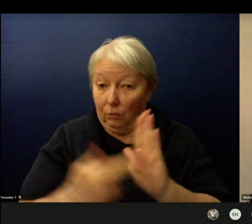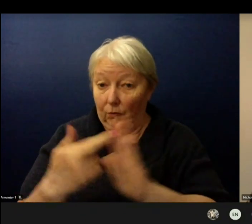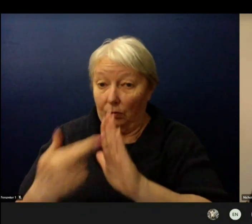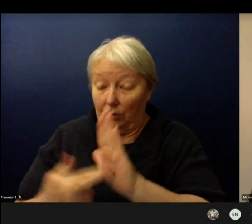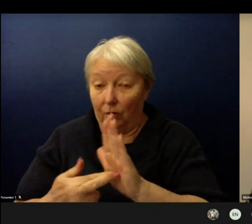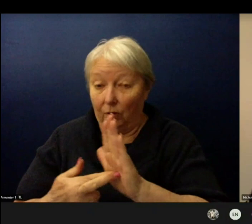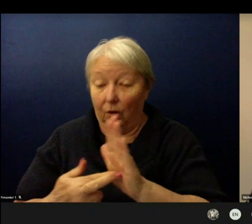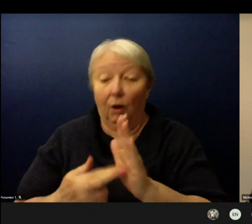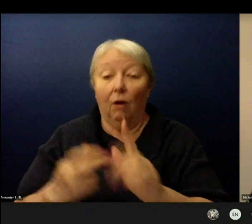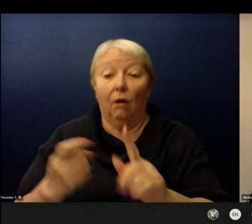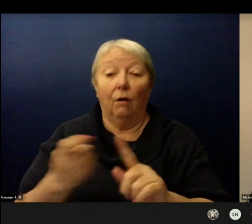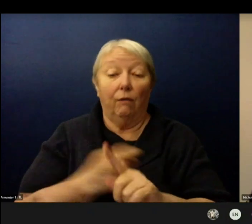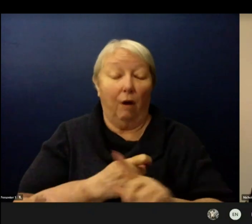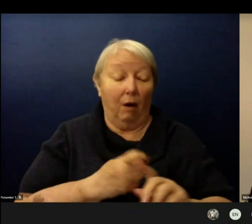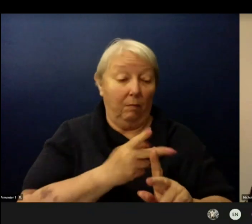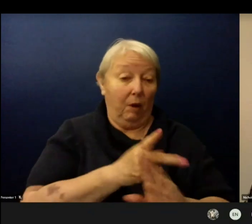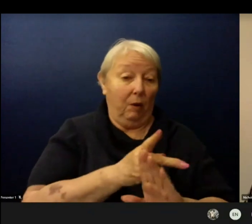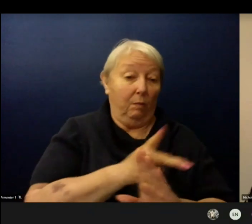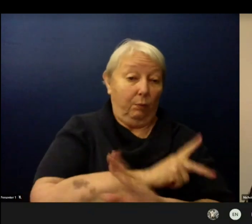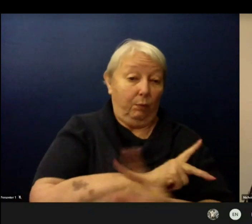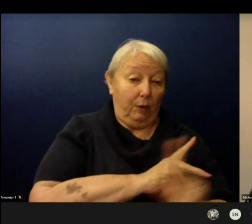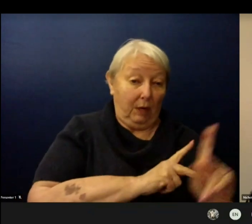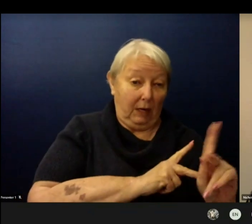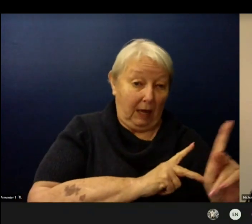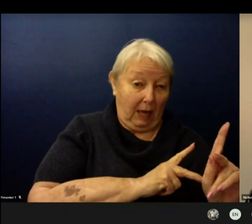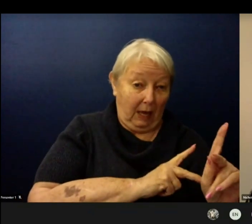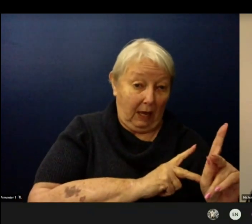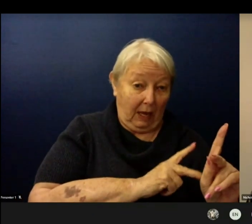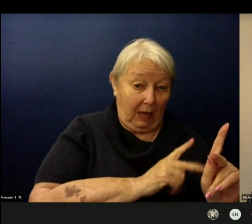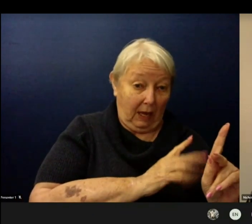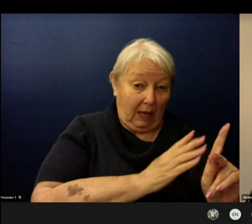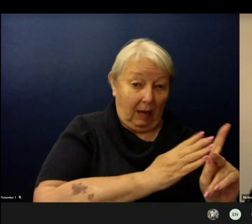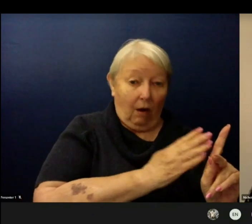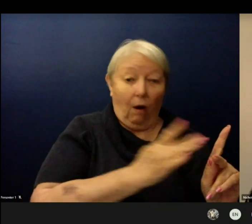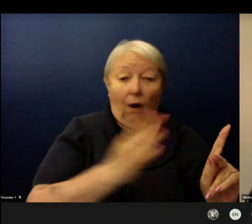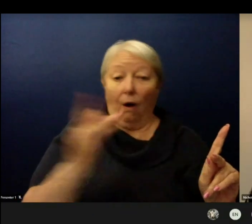So while the protocols are going to remain consistent across the district there are a few